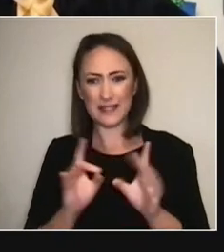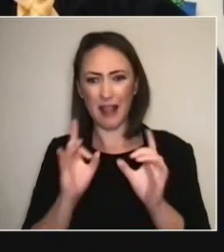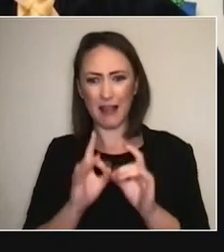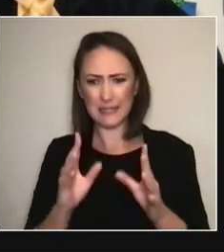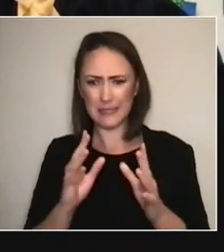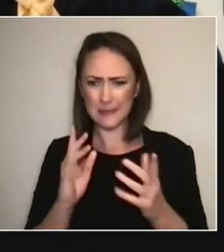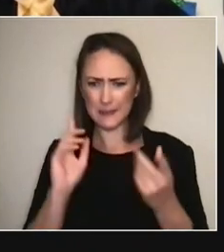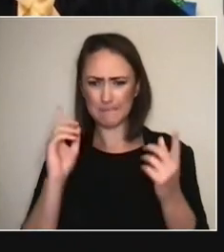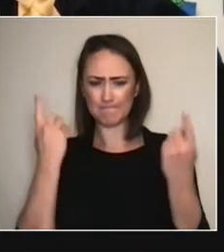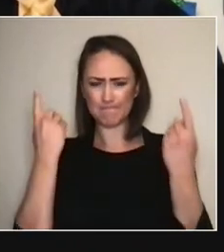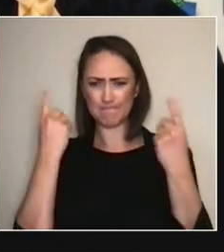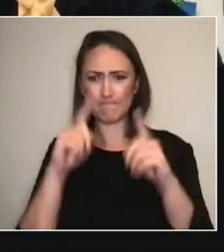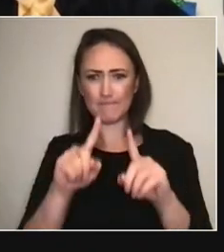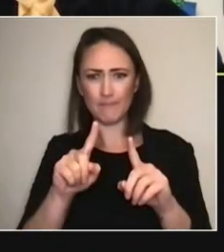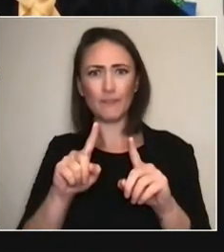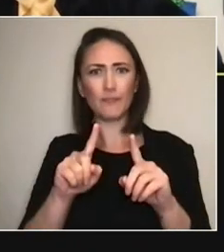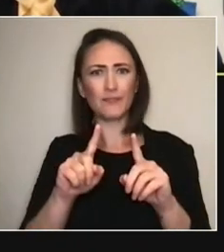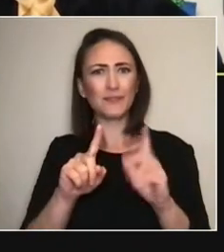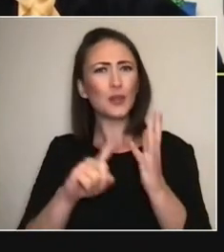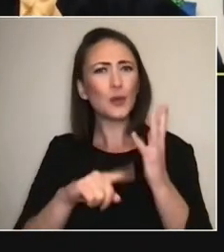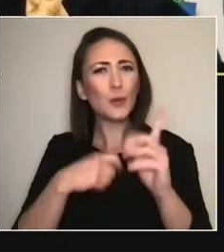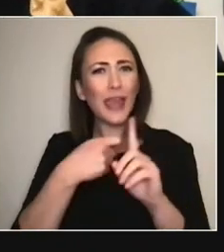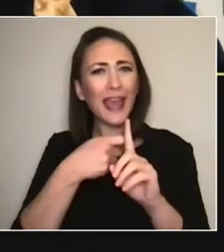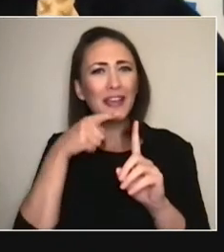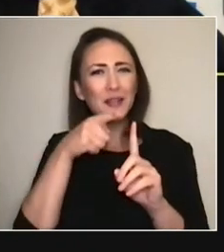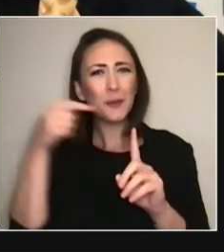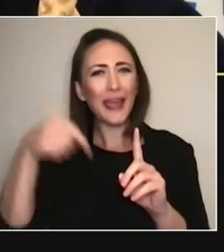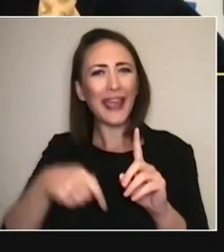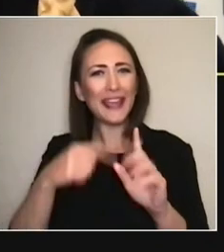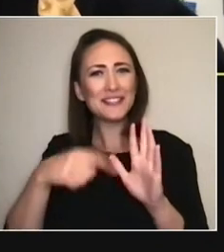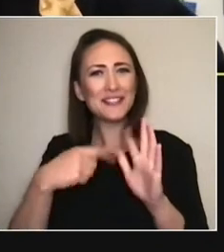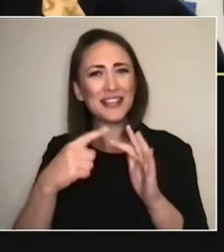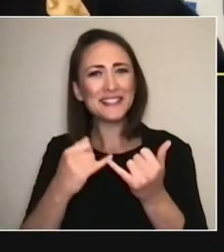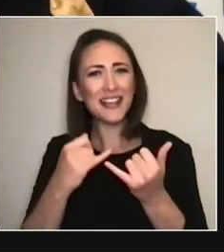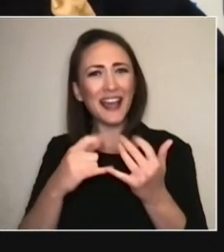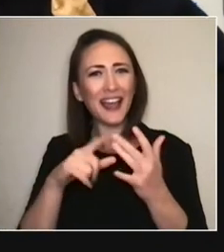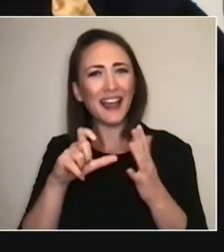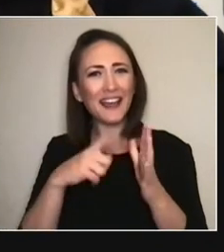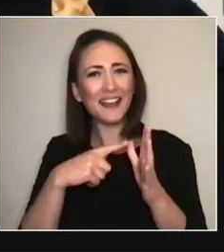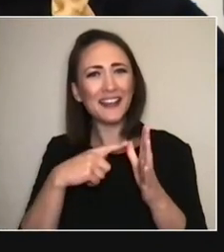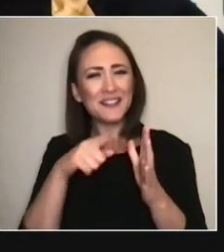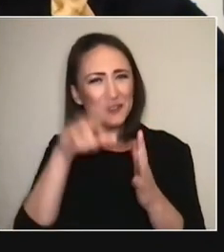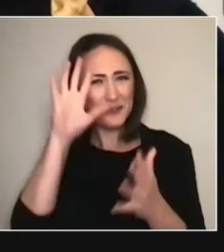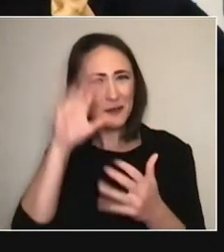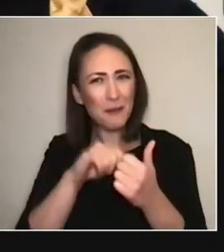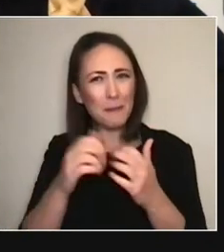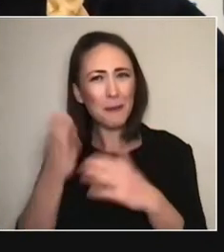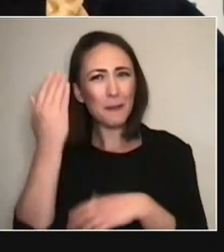You were here still, probably. - Yeah, I was, yup. Yeah, so remember how there was, like, that one week where